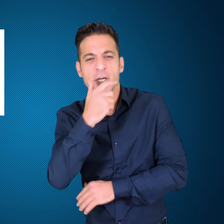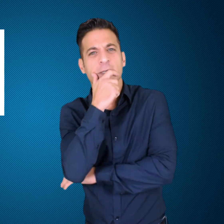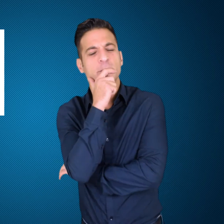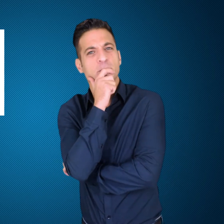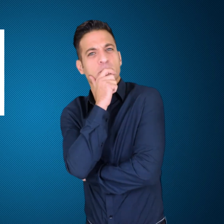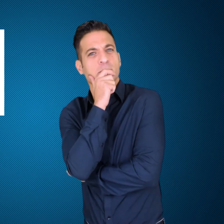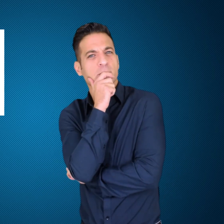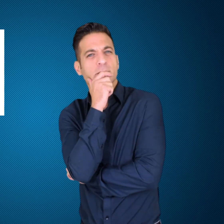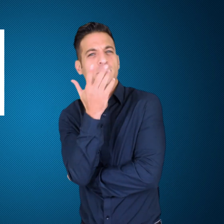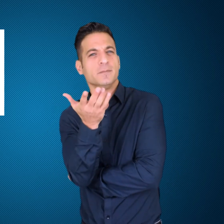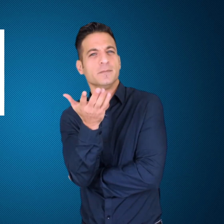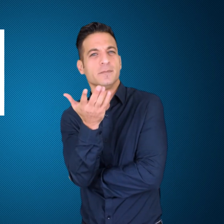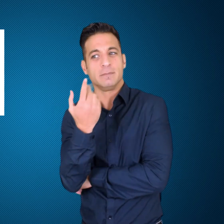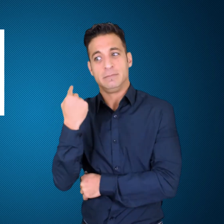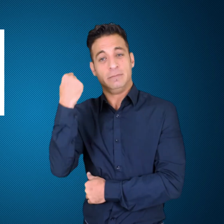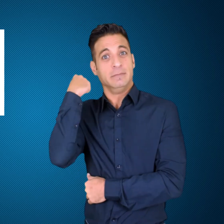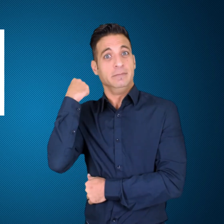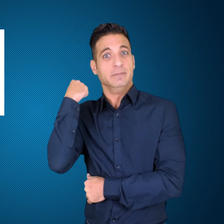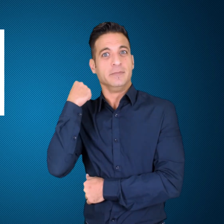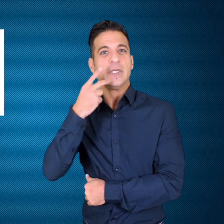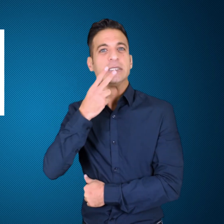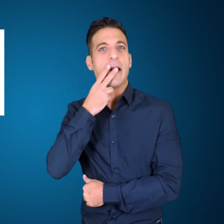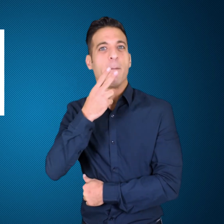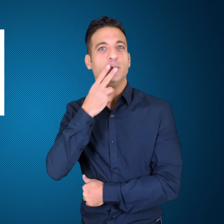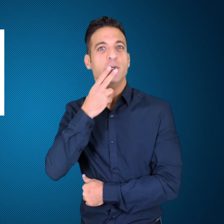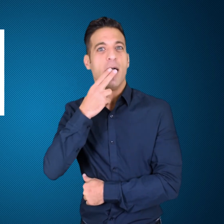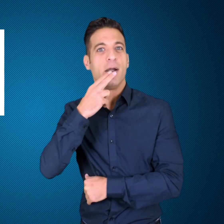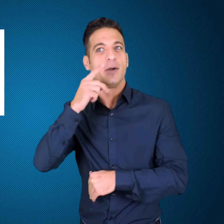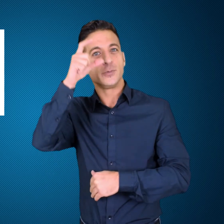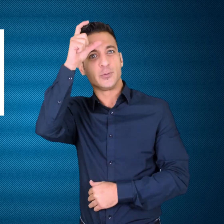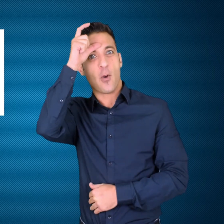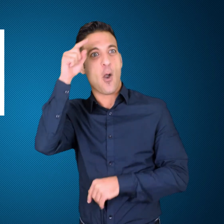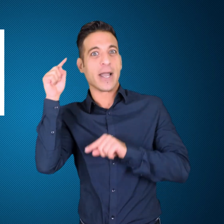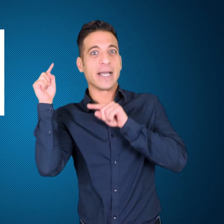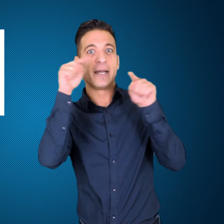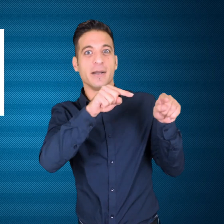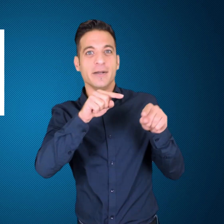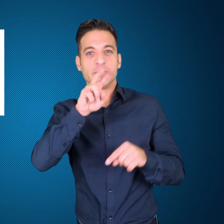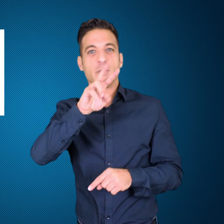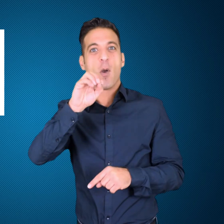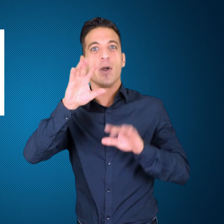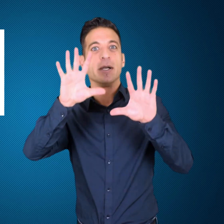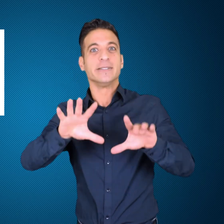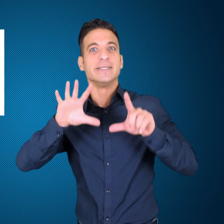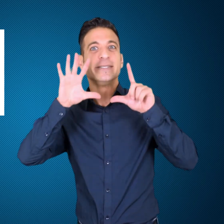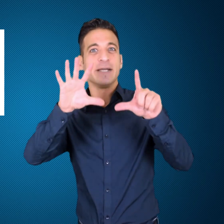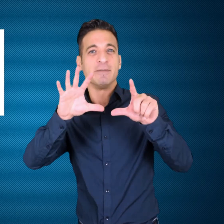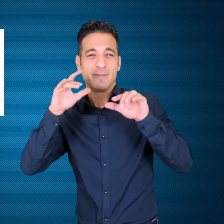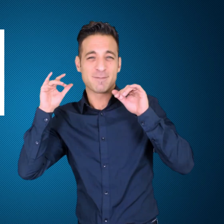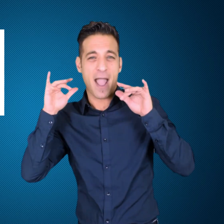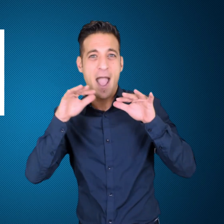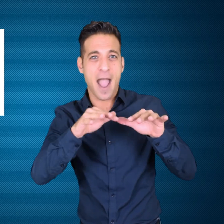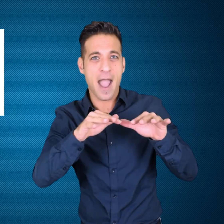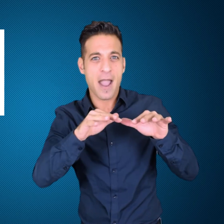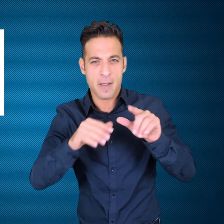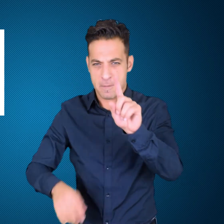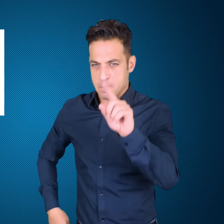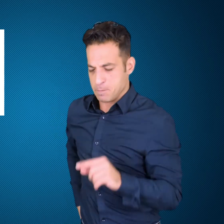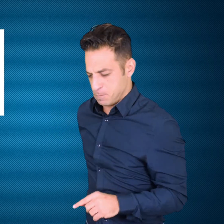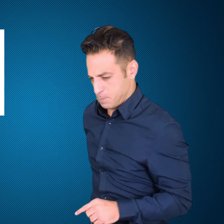know?... the last one was the Summer games in Samsun, Turkey in 2017...